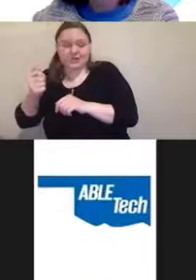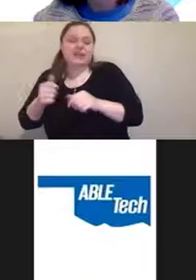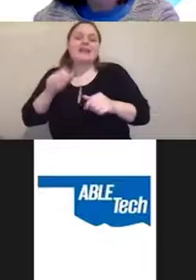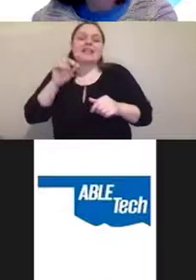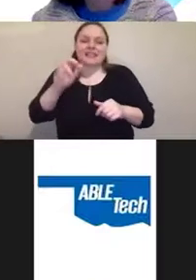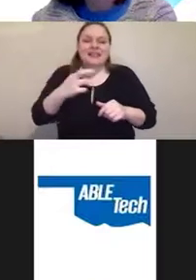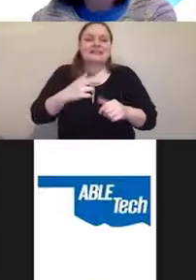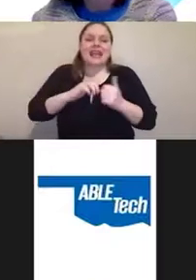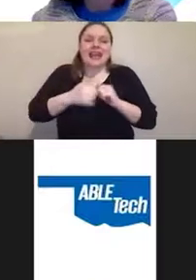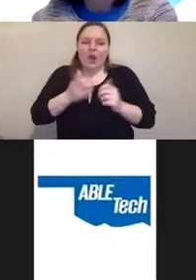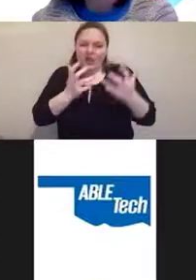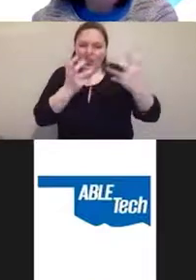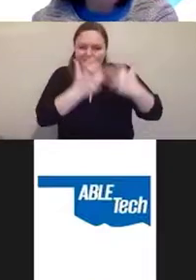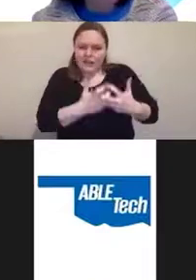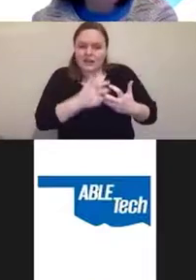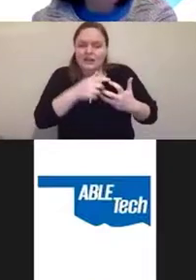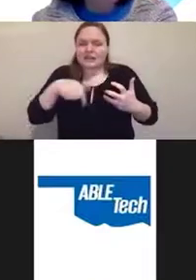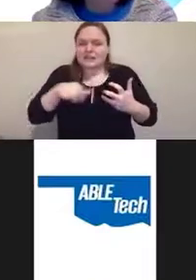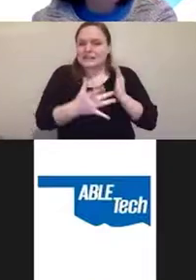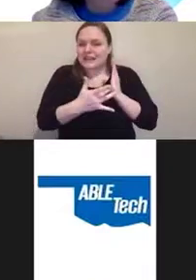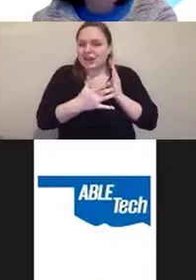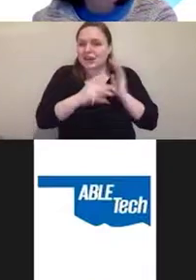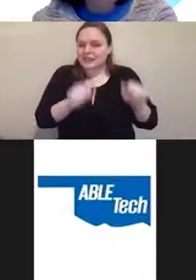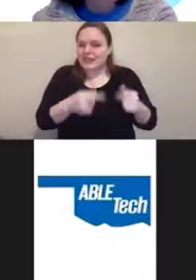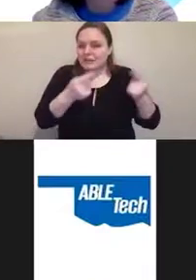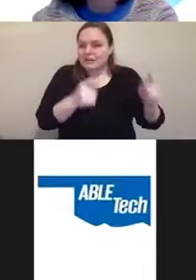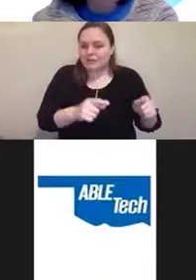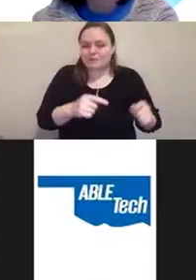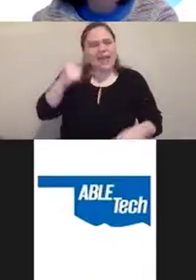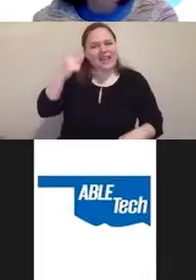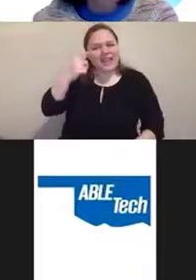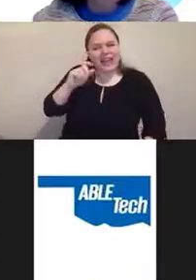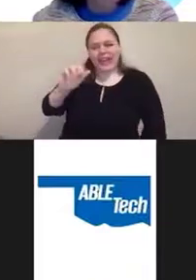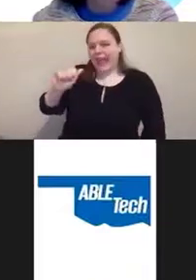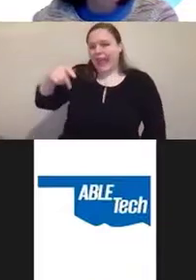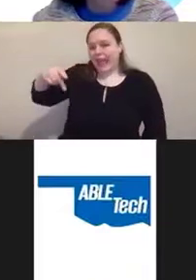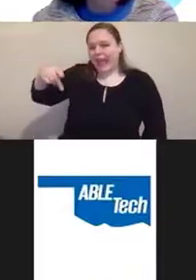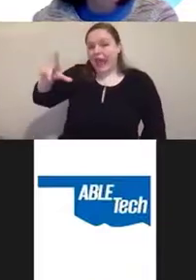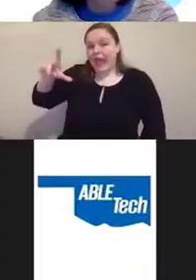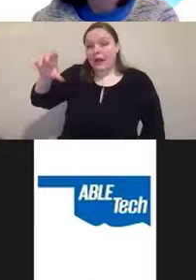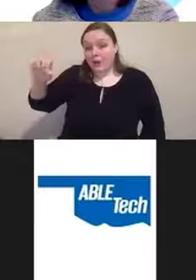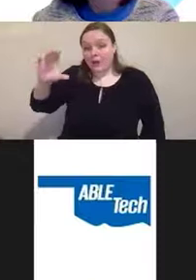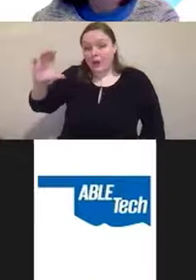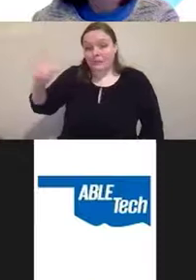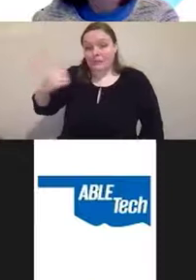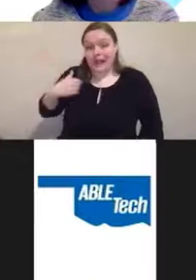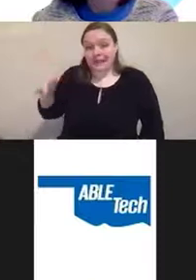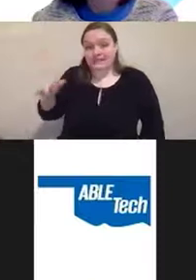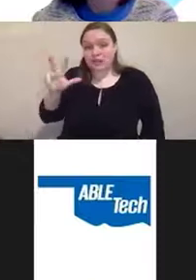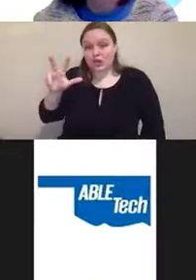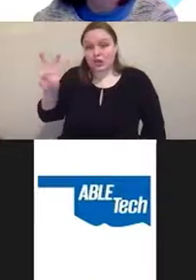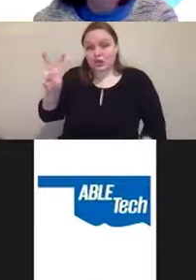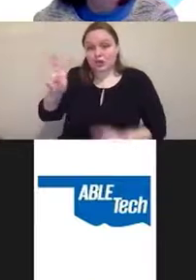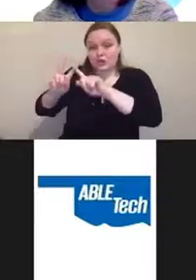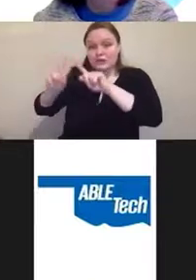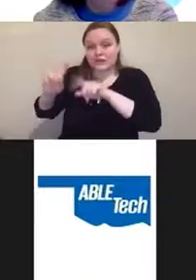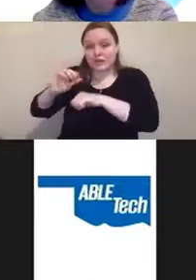For example, Apple has, I believe, 32 different settings in its accessibility options,